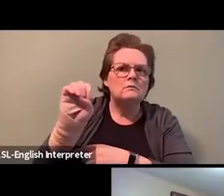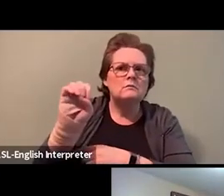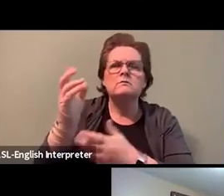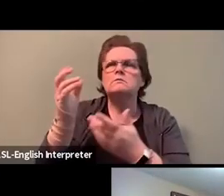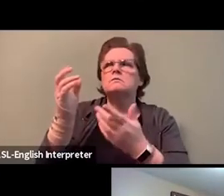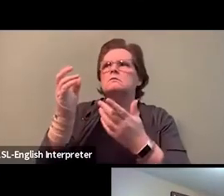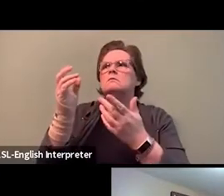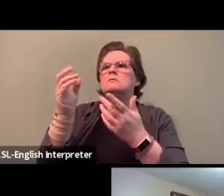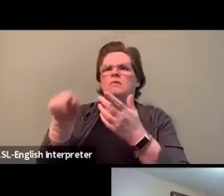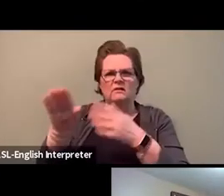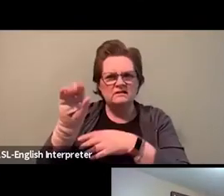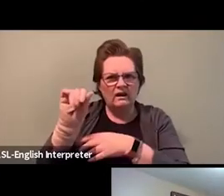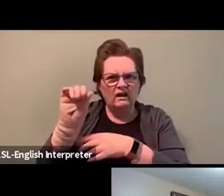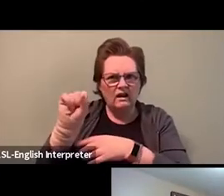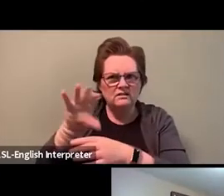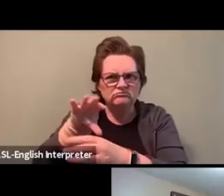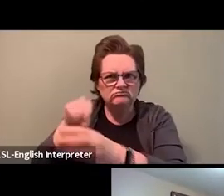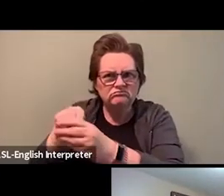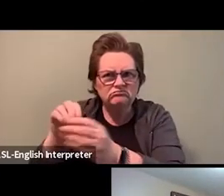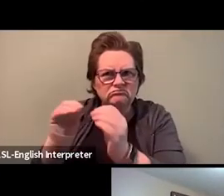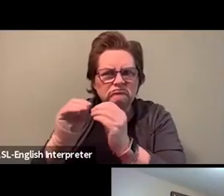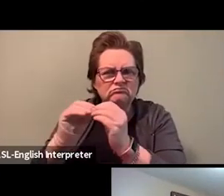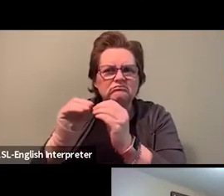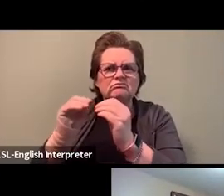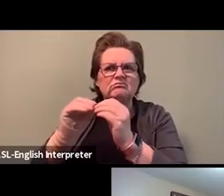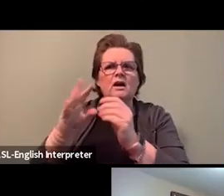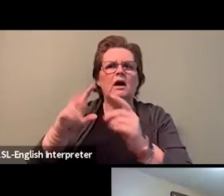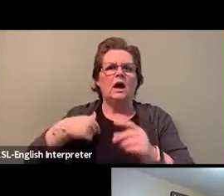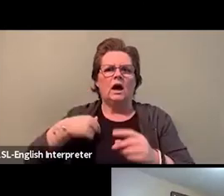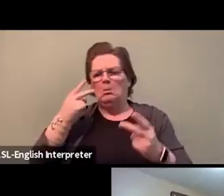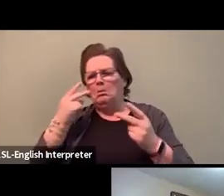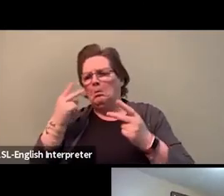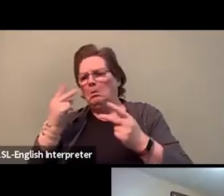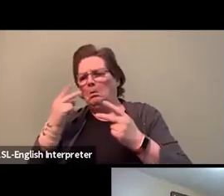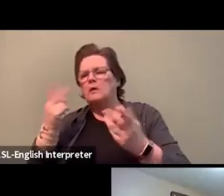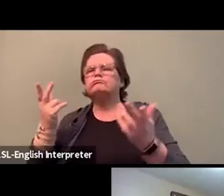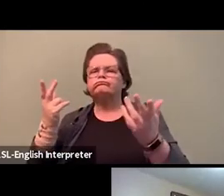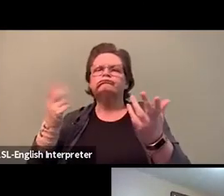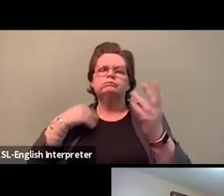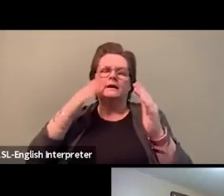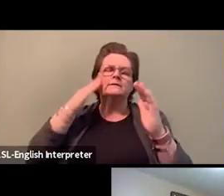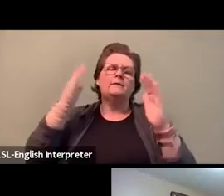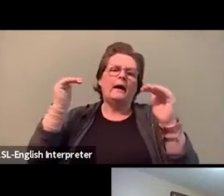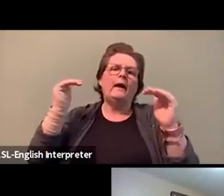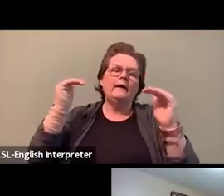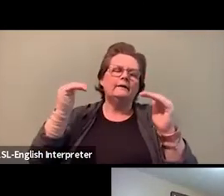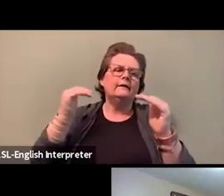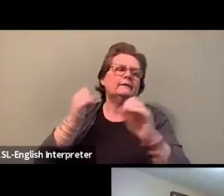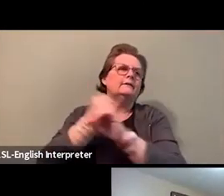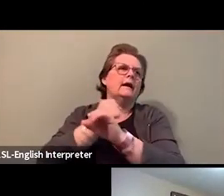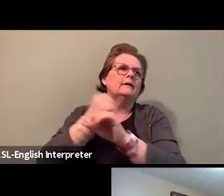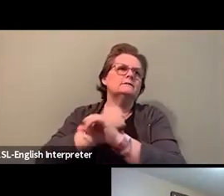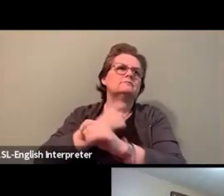it was exactly what I anticipated it to be, a higher disproportionate number of black and racialized